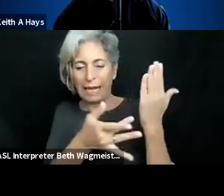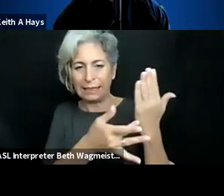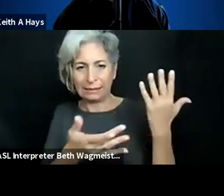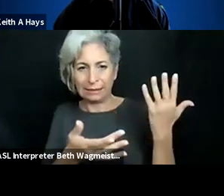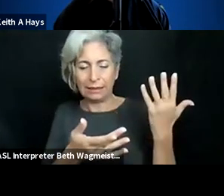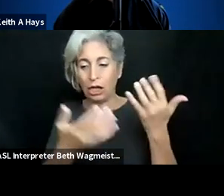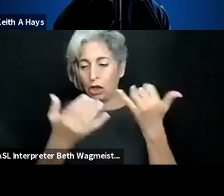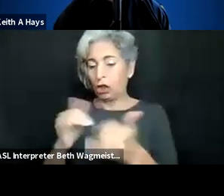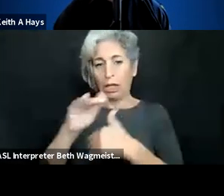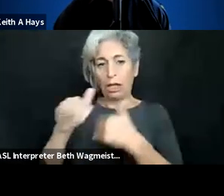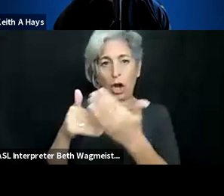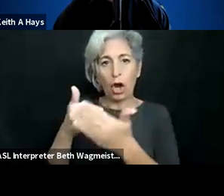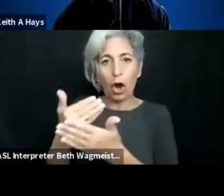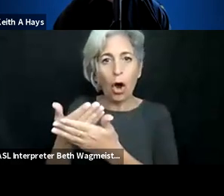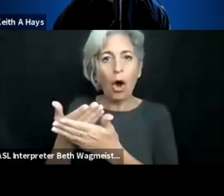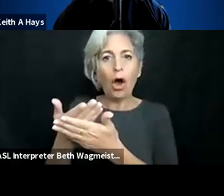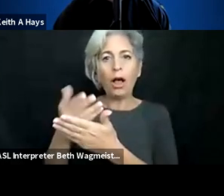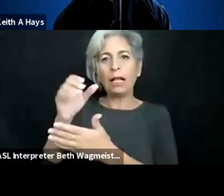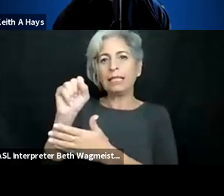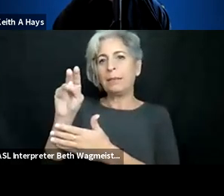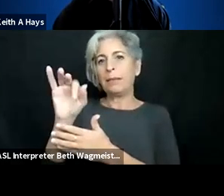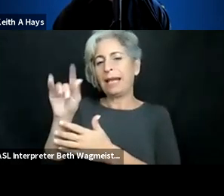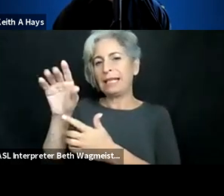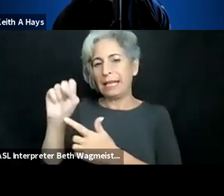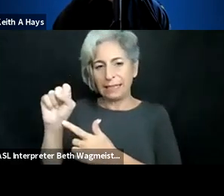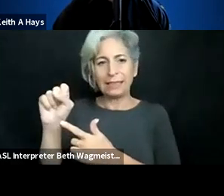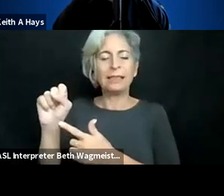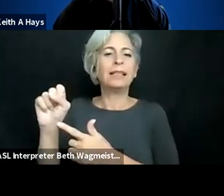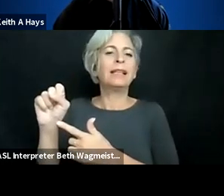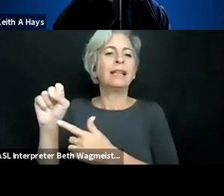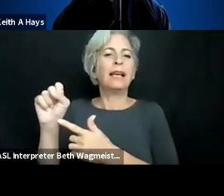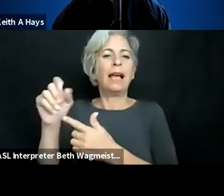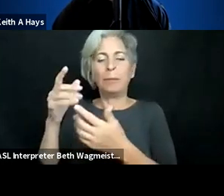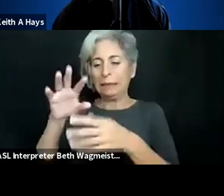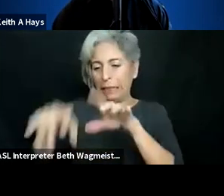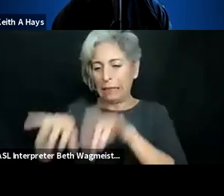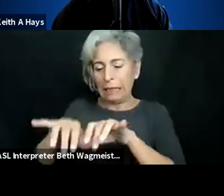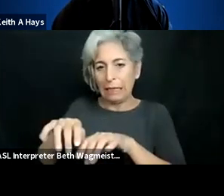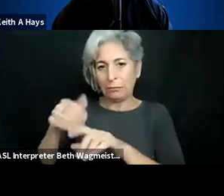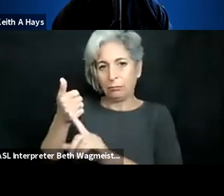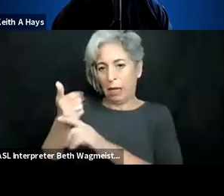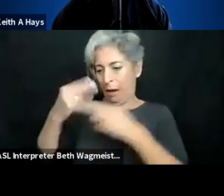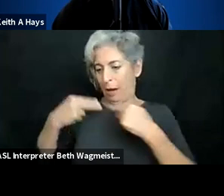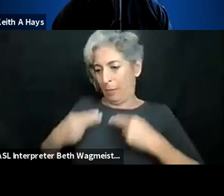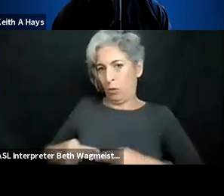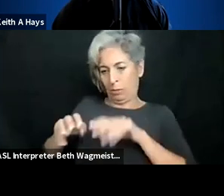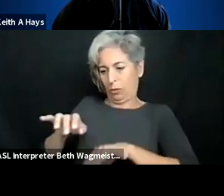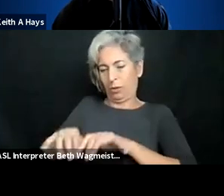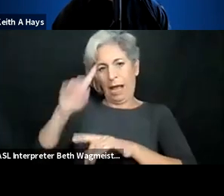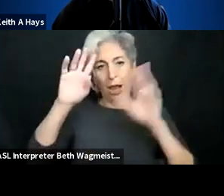work in the area of semantics in the digital text. So currently all that information,